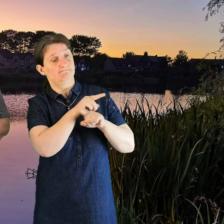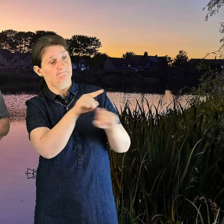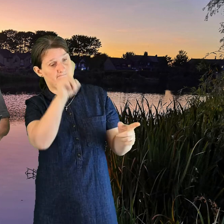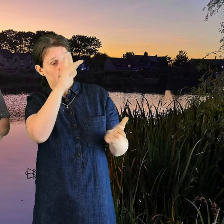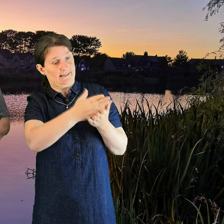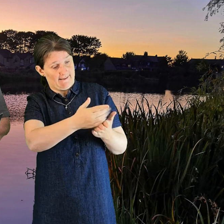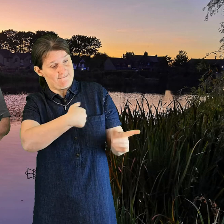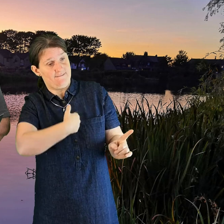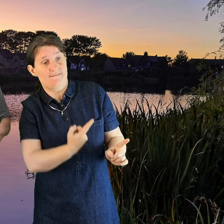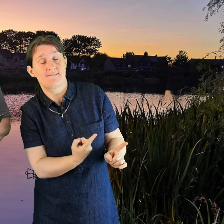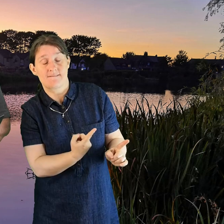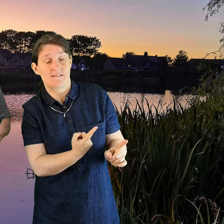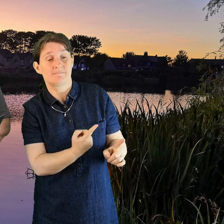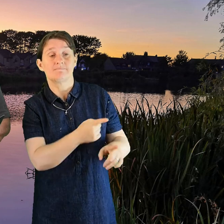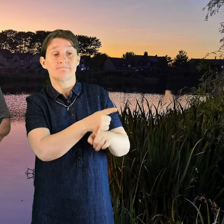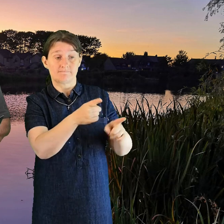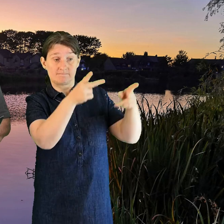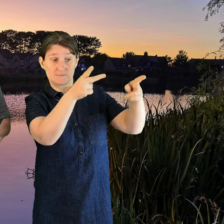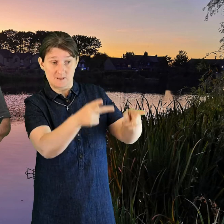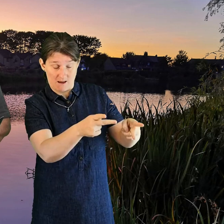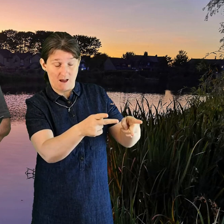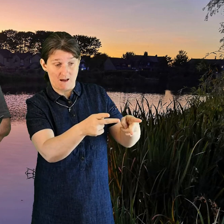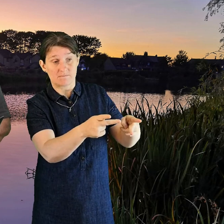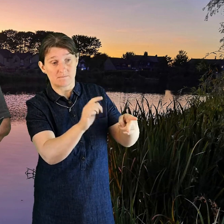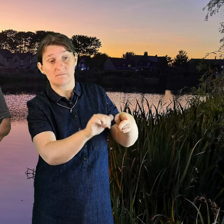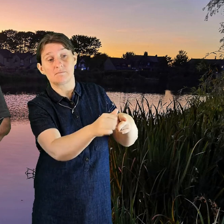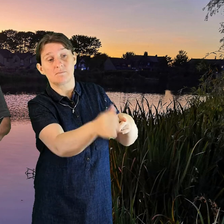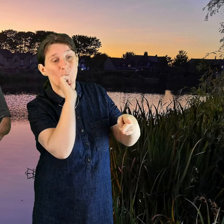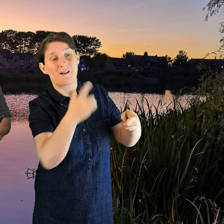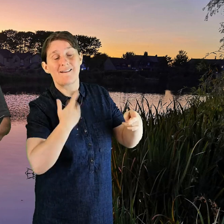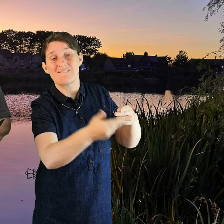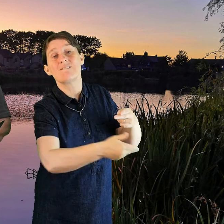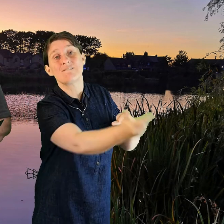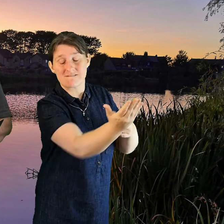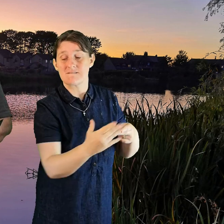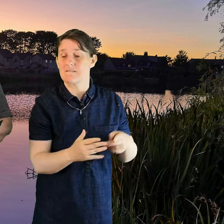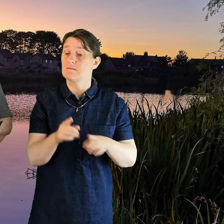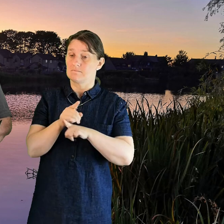even though they die will live and everyone who lives